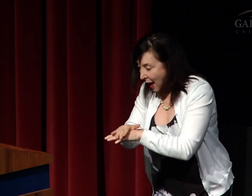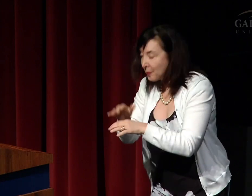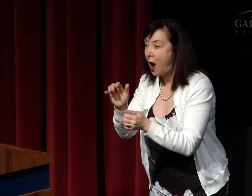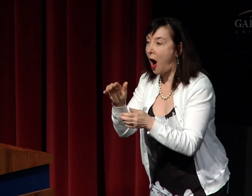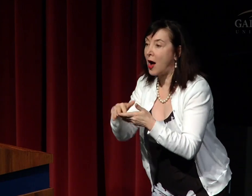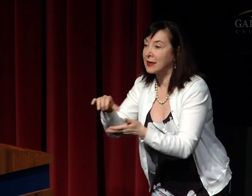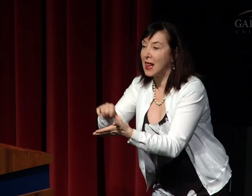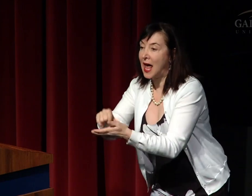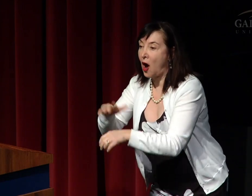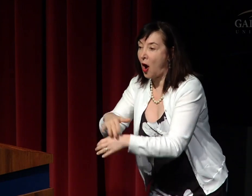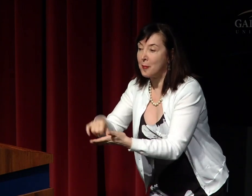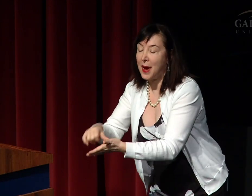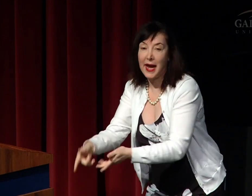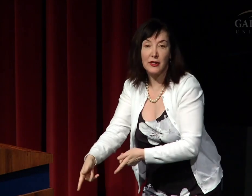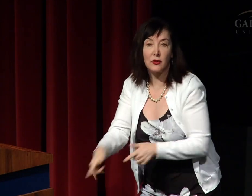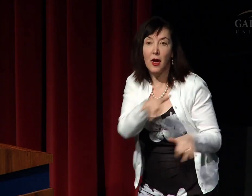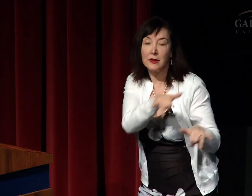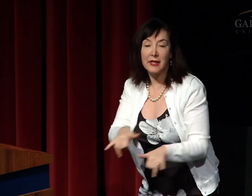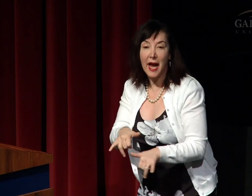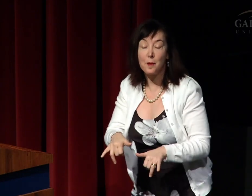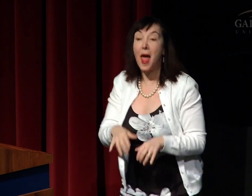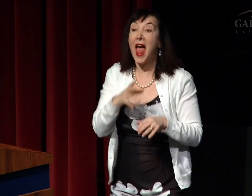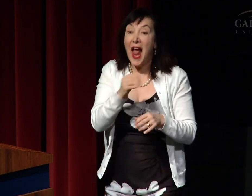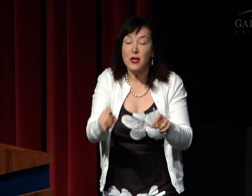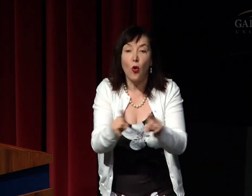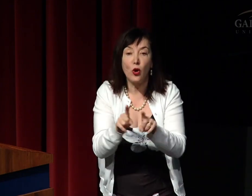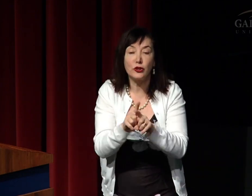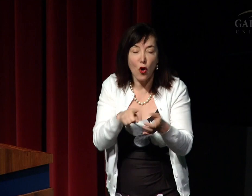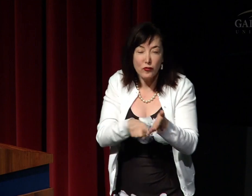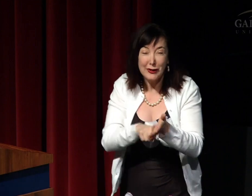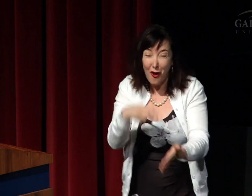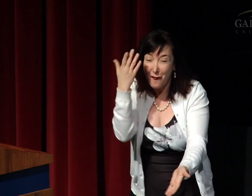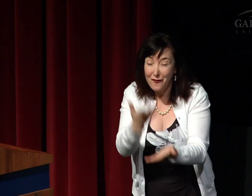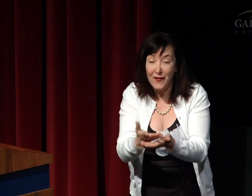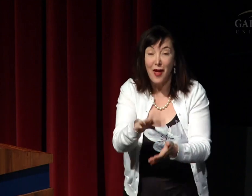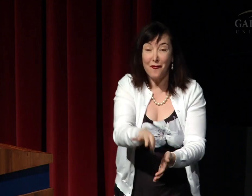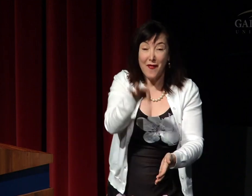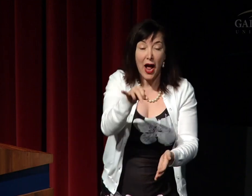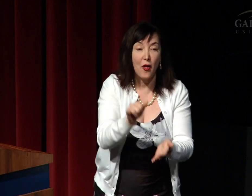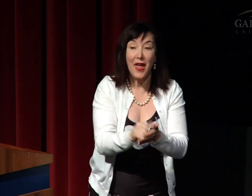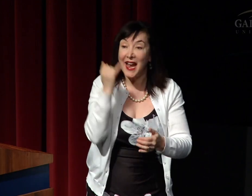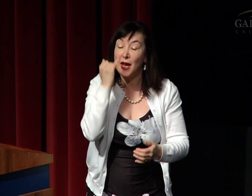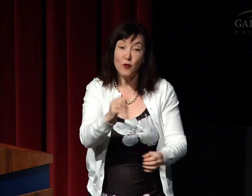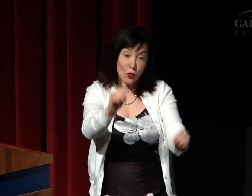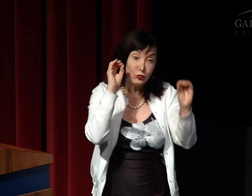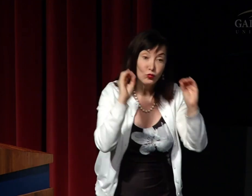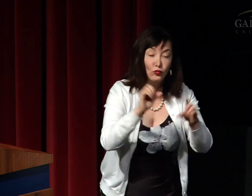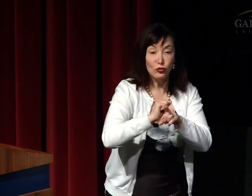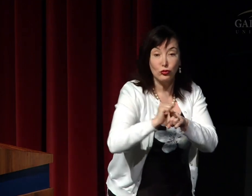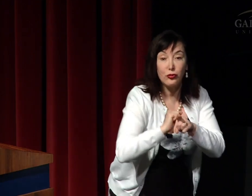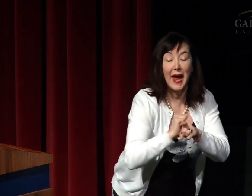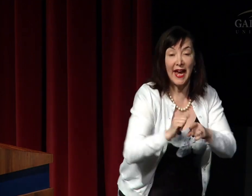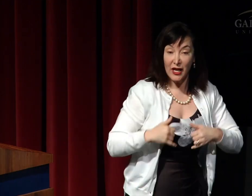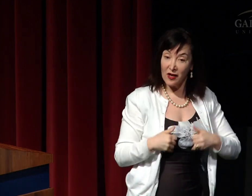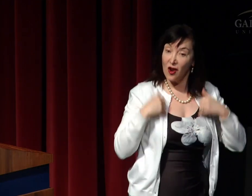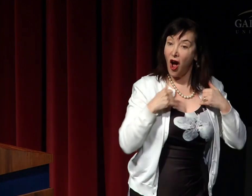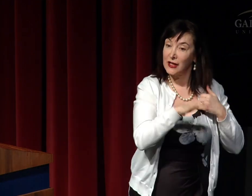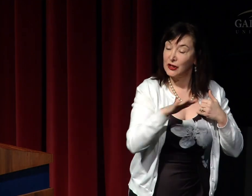languages onto the page. Researchers have found that if a child has none of that training, if a young child does not have